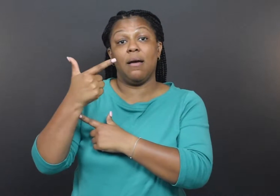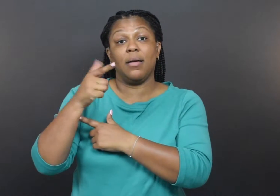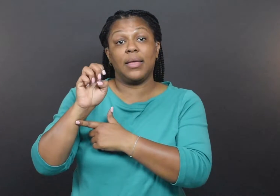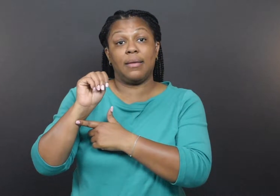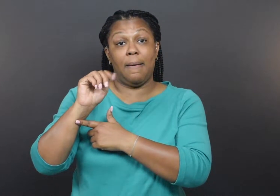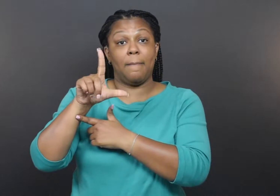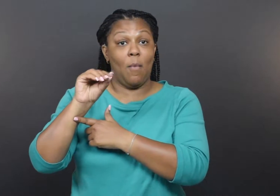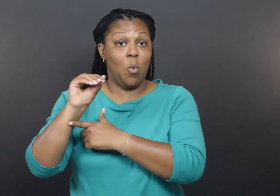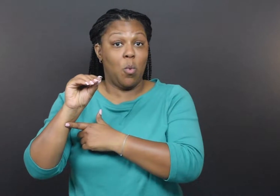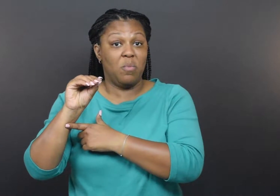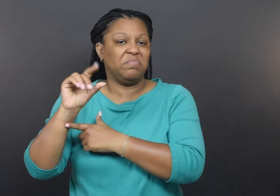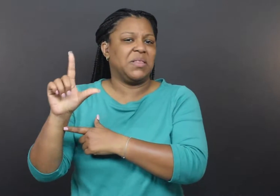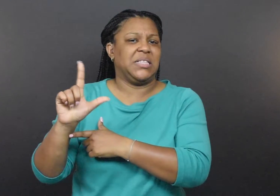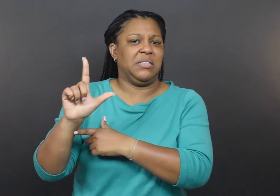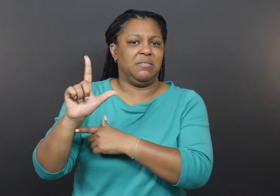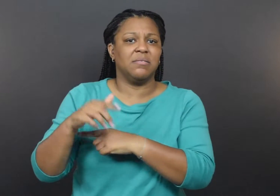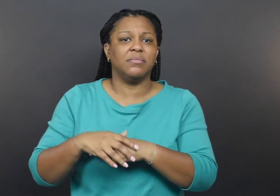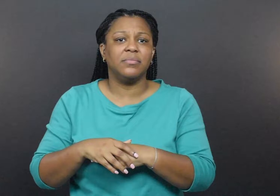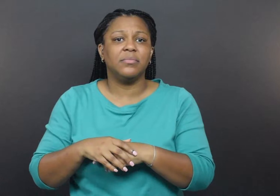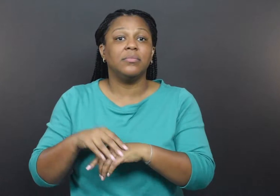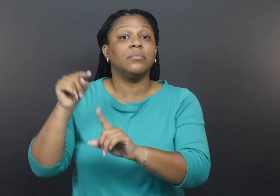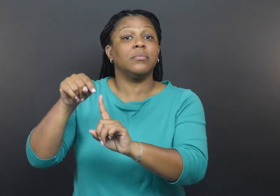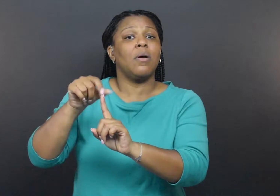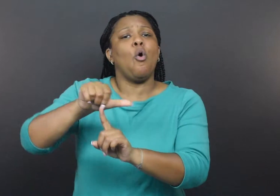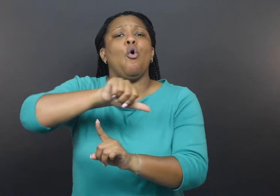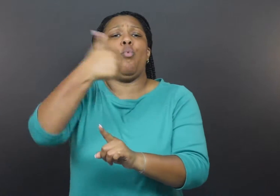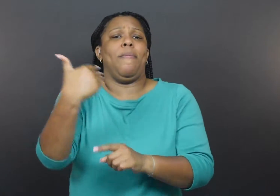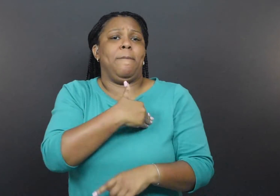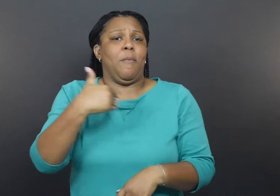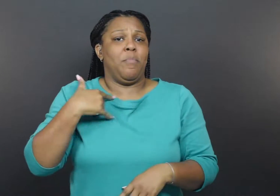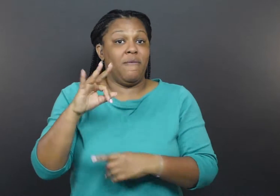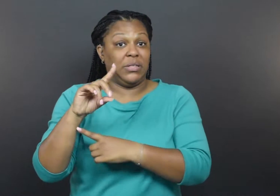Lisa Gemlo, another a member of the disabilities unit,